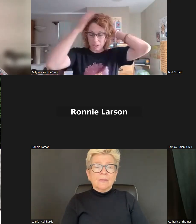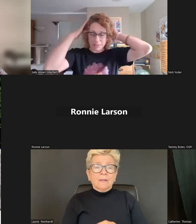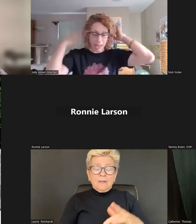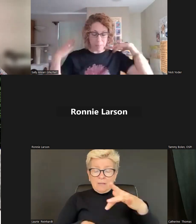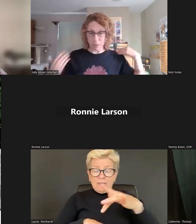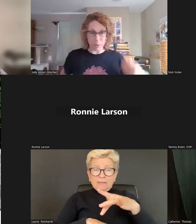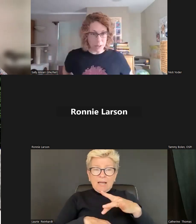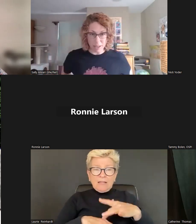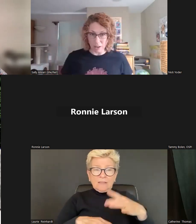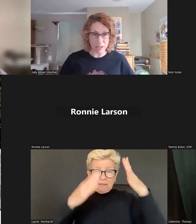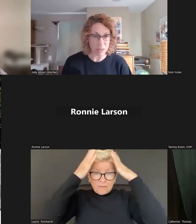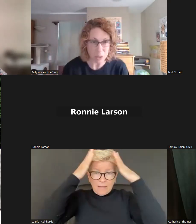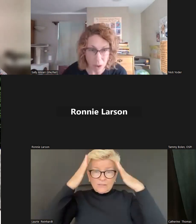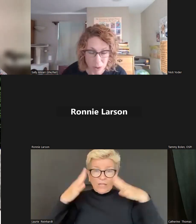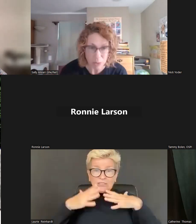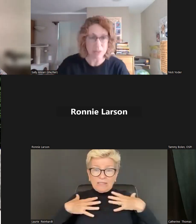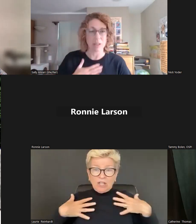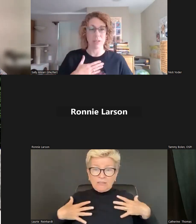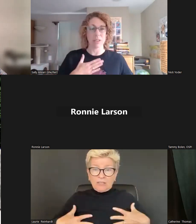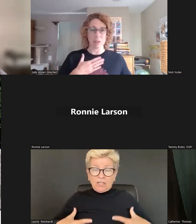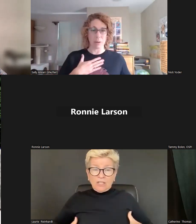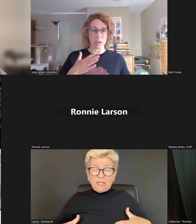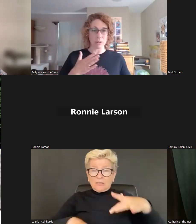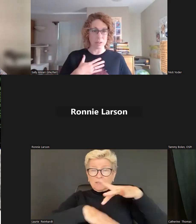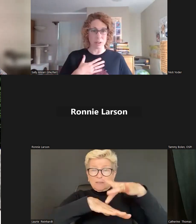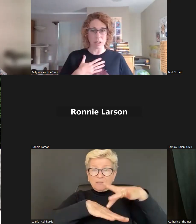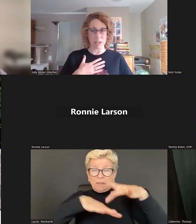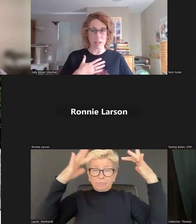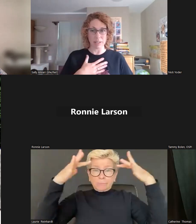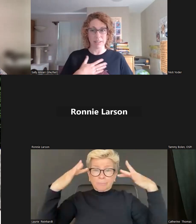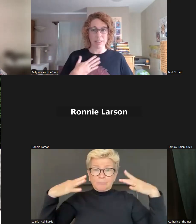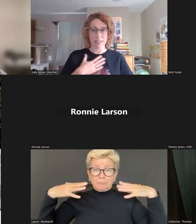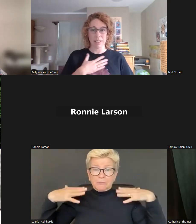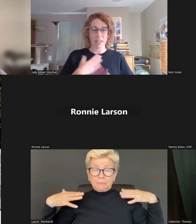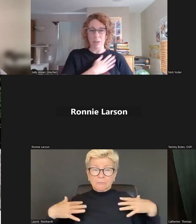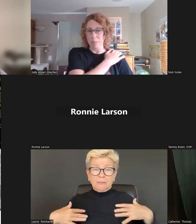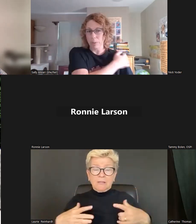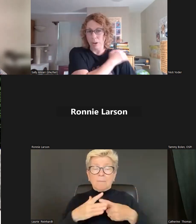Some of you already do with it something like this.